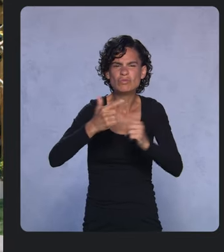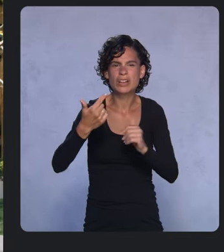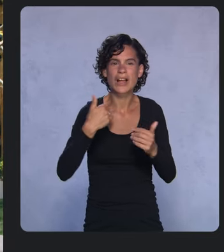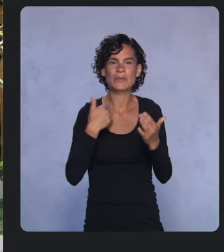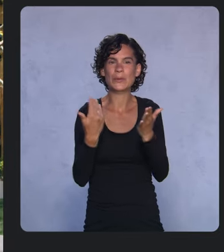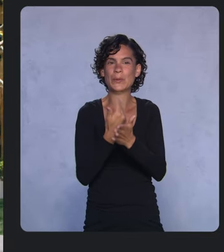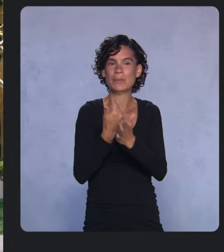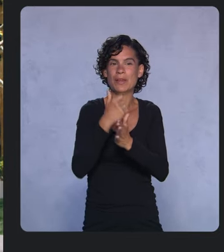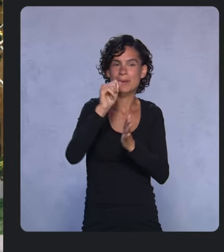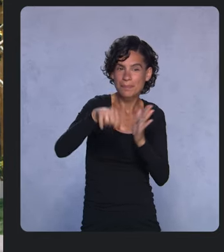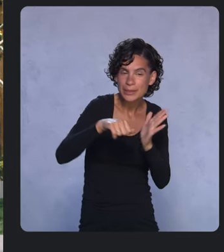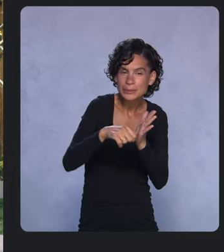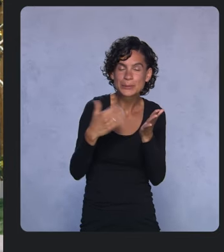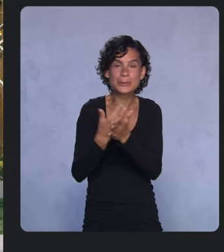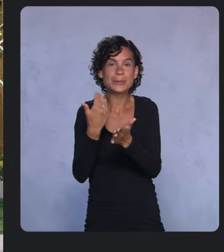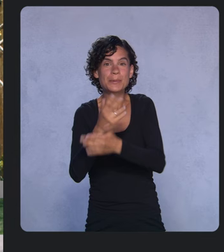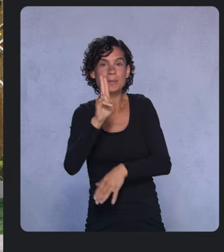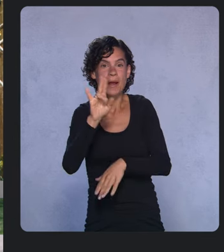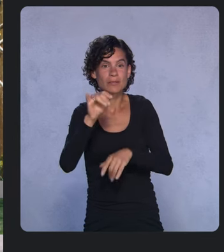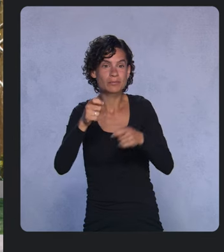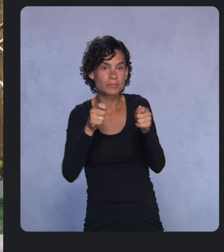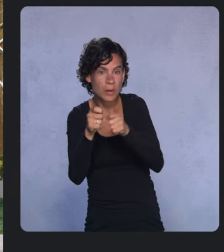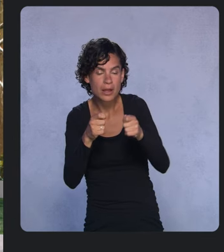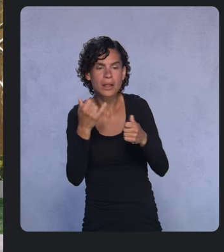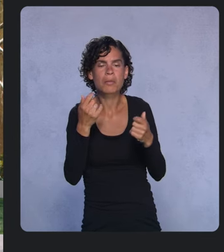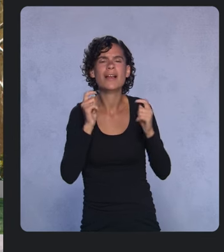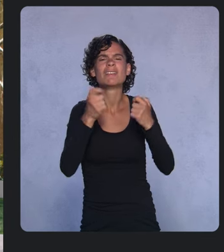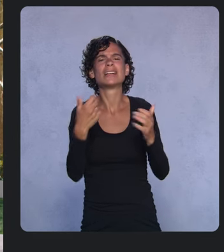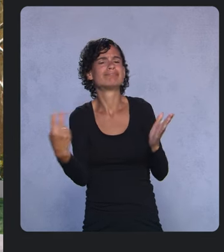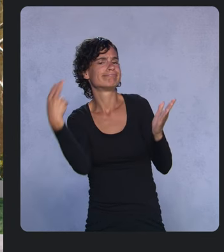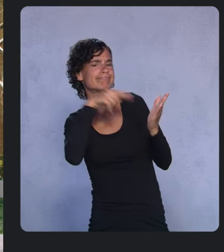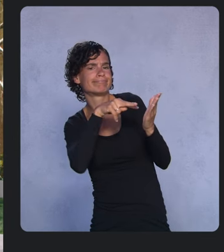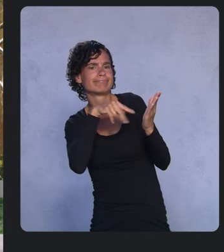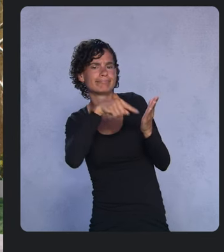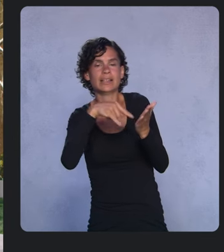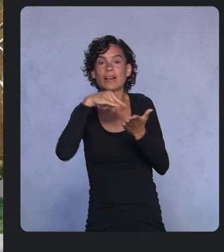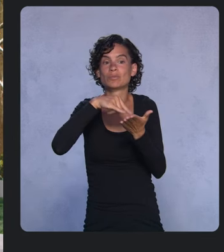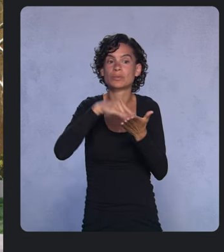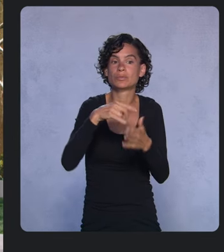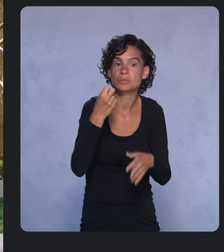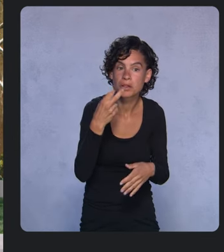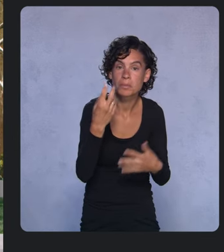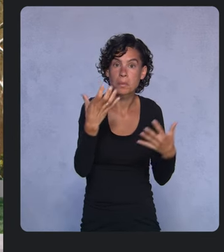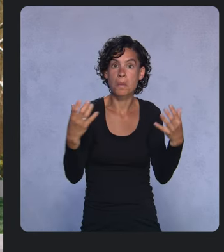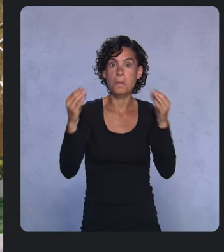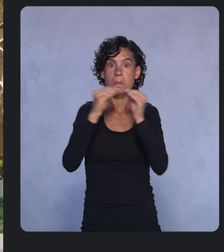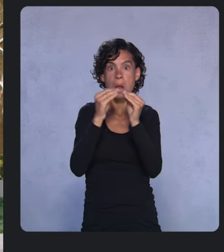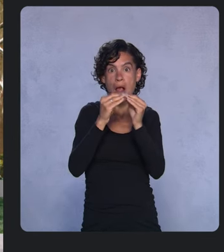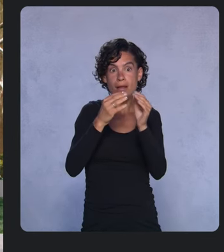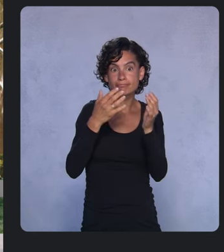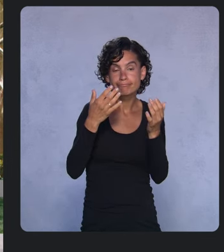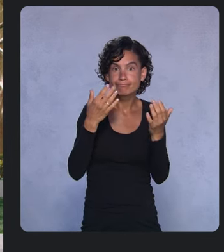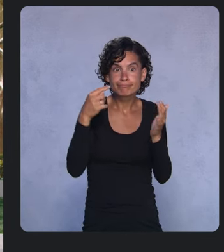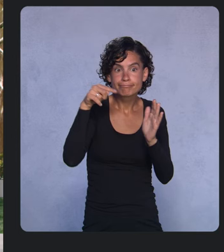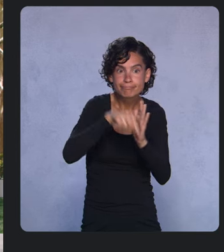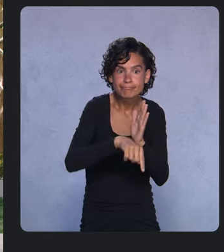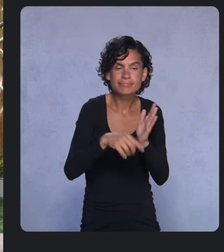Now, that's just a quick glimpse into Android 12. Watch the What’s New in Android session for more, and then download the beta.